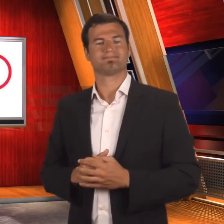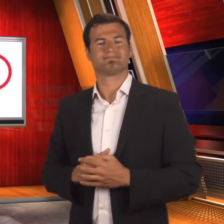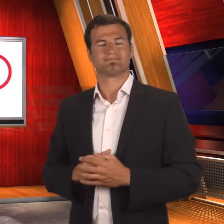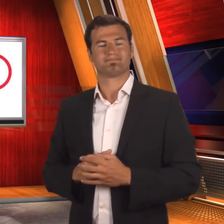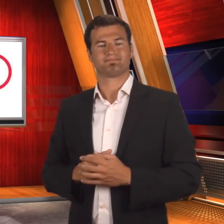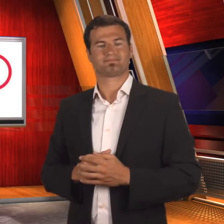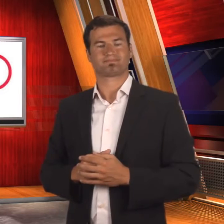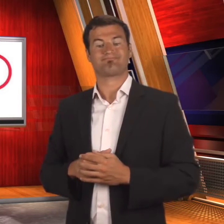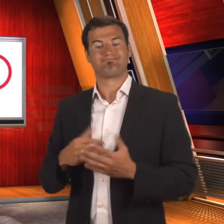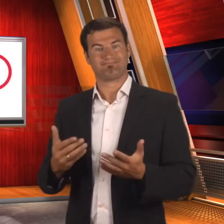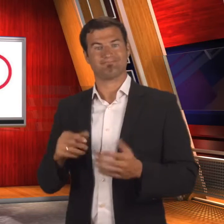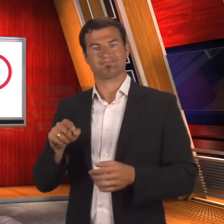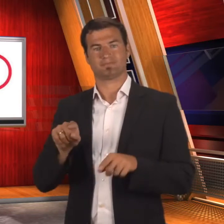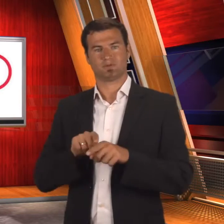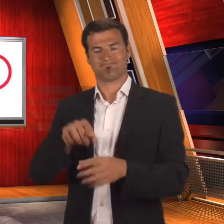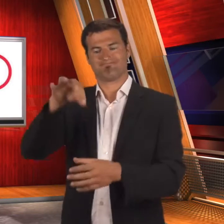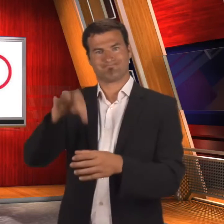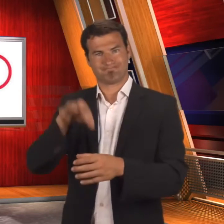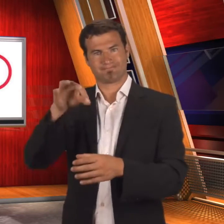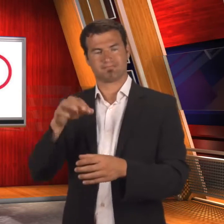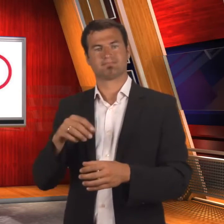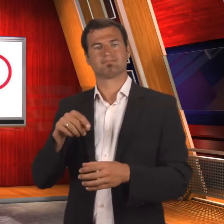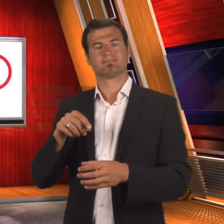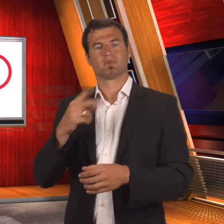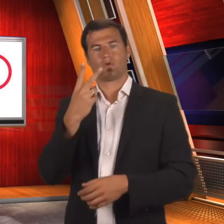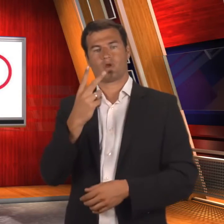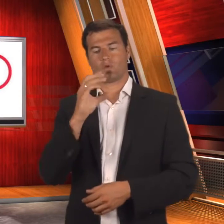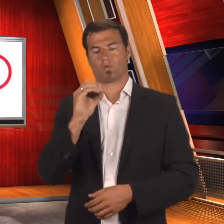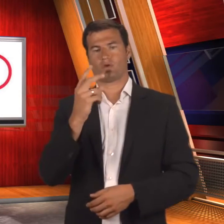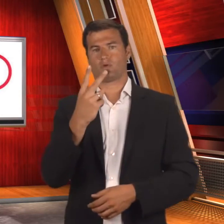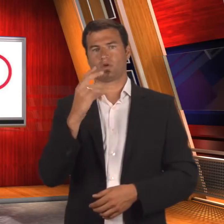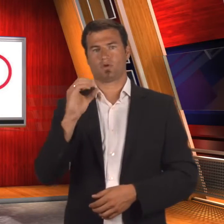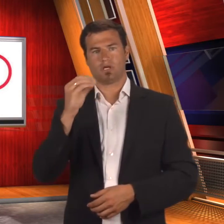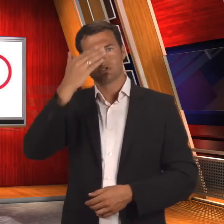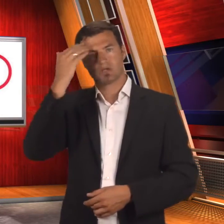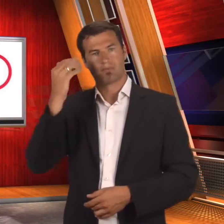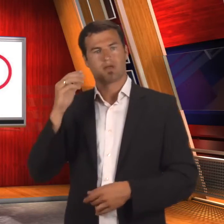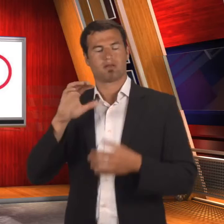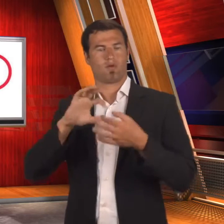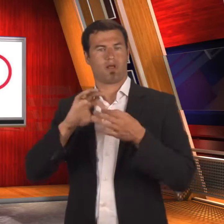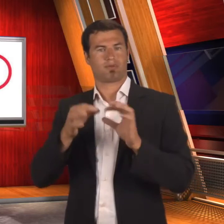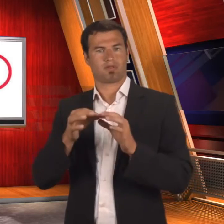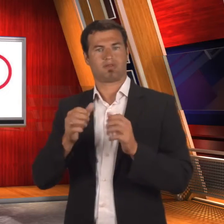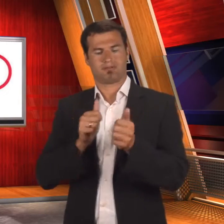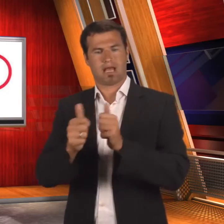program. The IOC will meet to elect the host